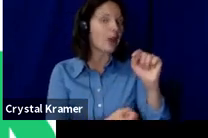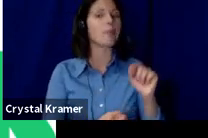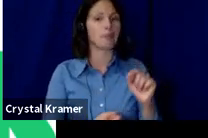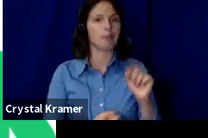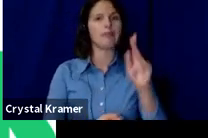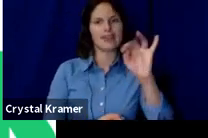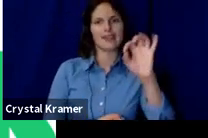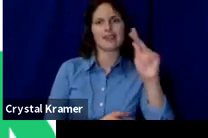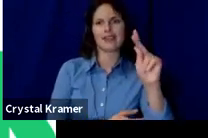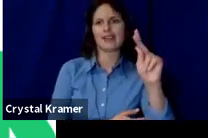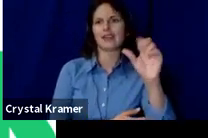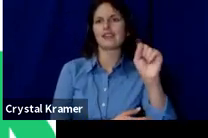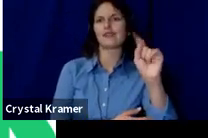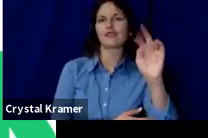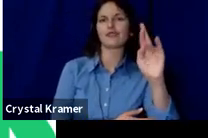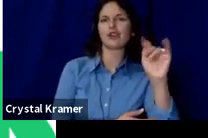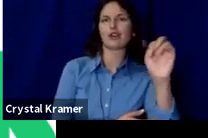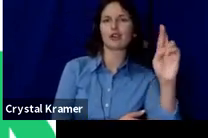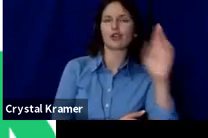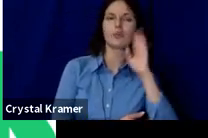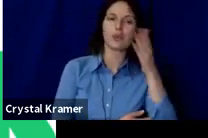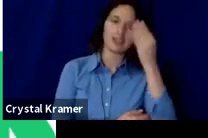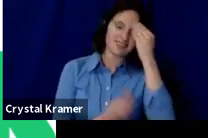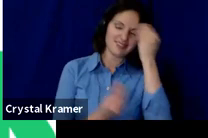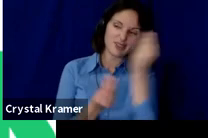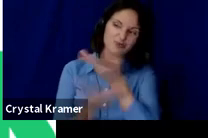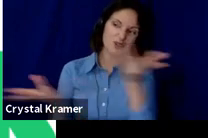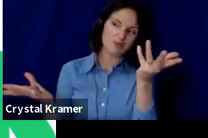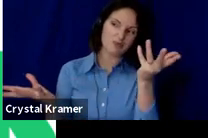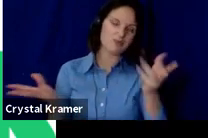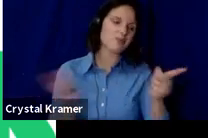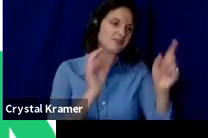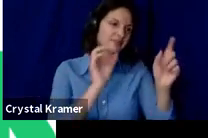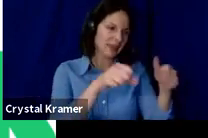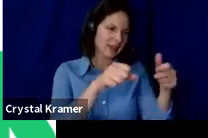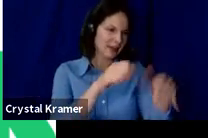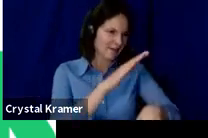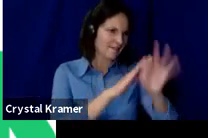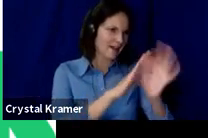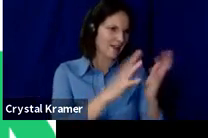If it finds an audience they will support and fund it, but if not, it may be that you